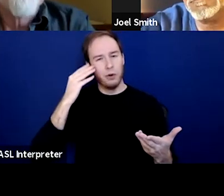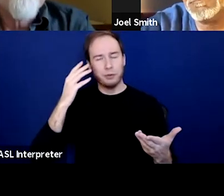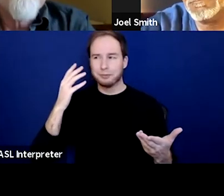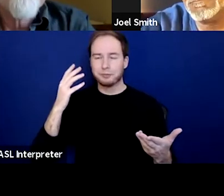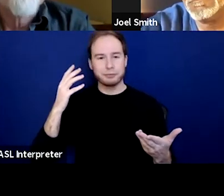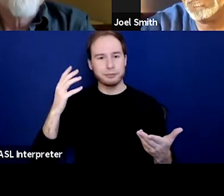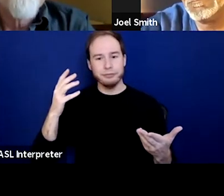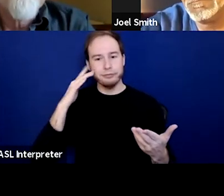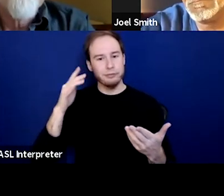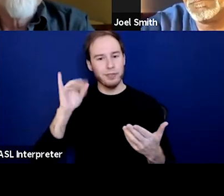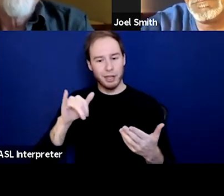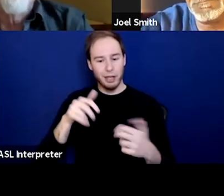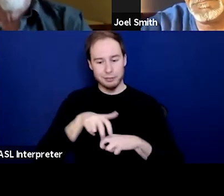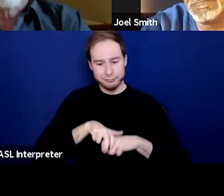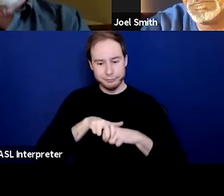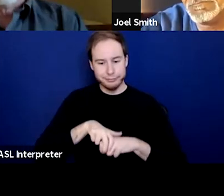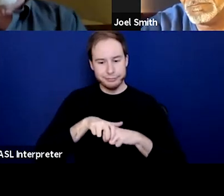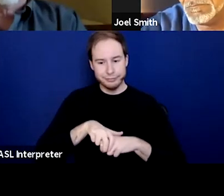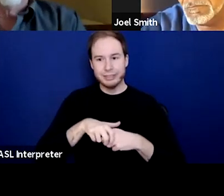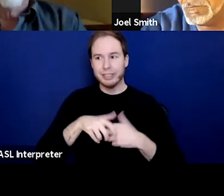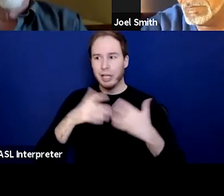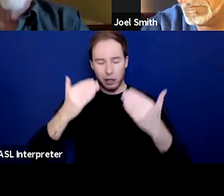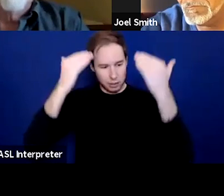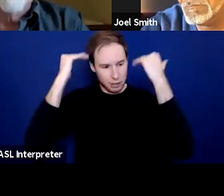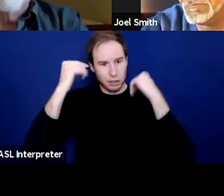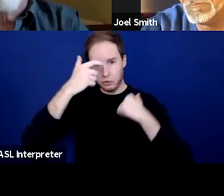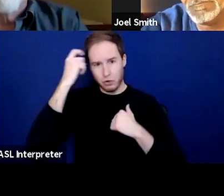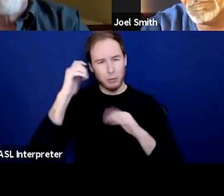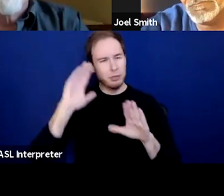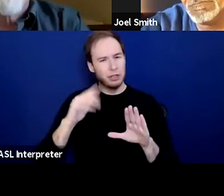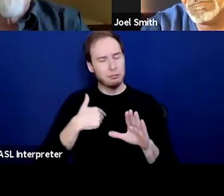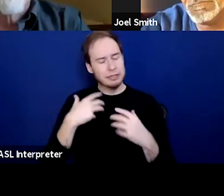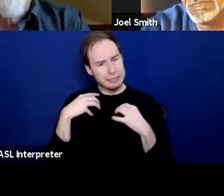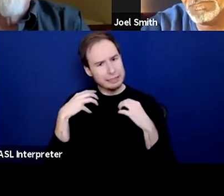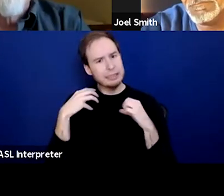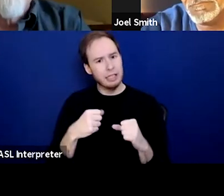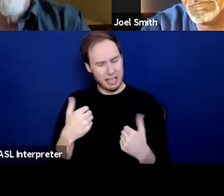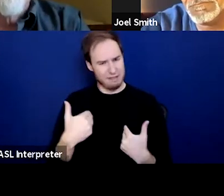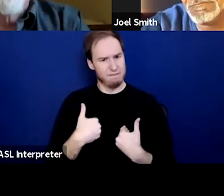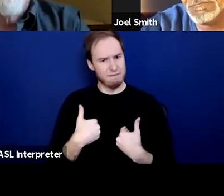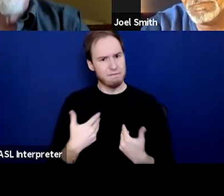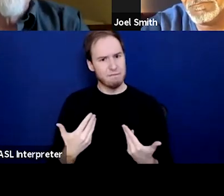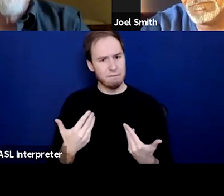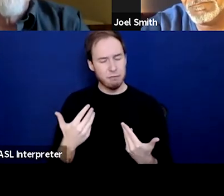sitting in that trauma, I am someone who's healed from grave traumas in her life. Not that I don't acknowledge them,